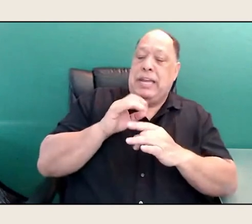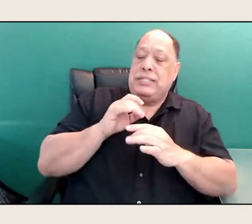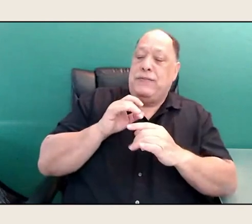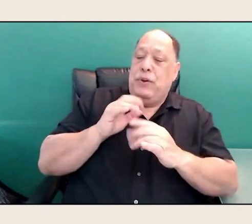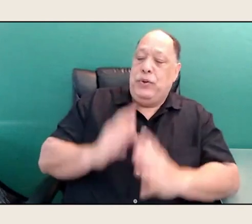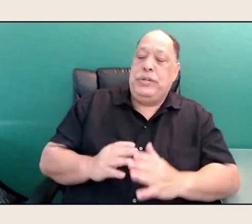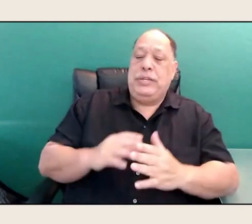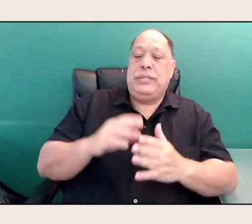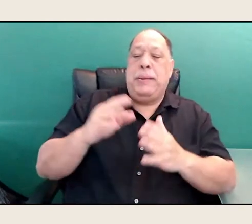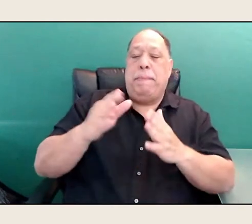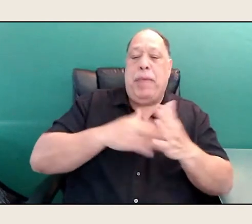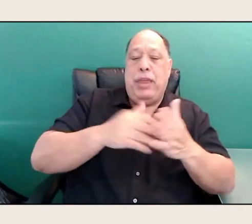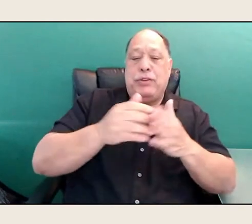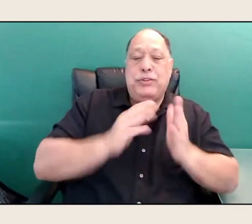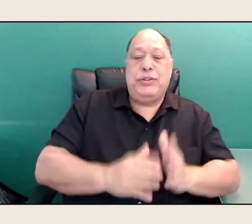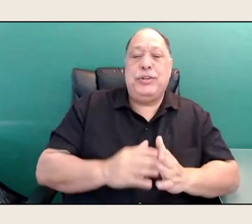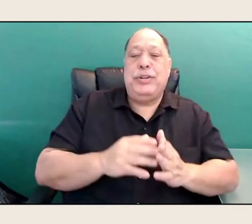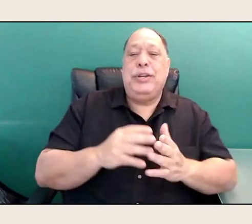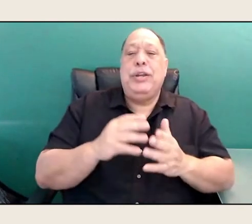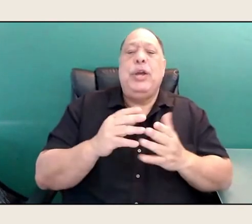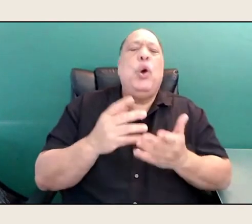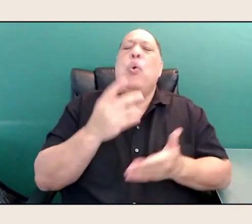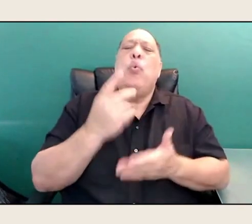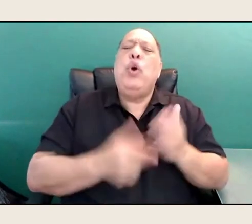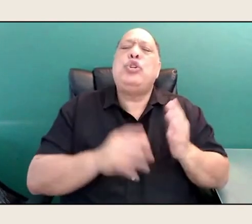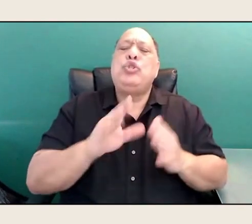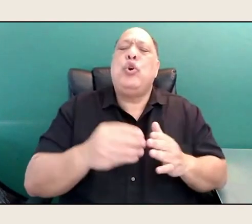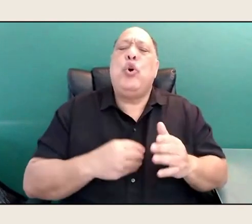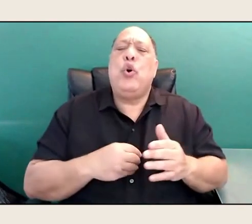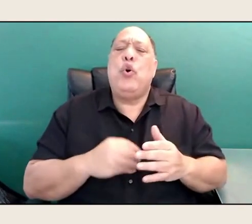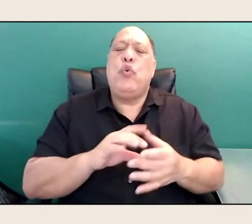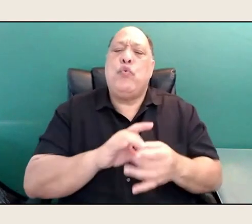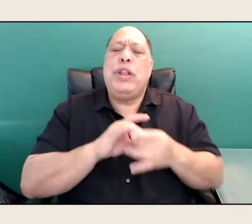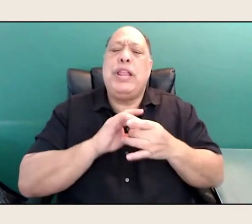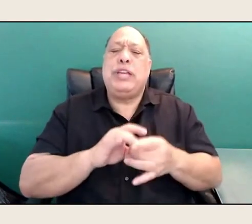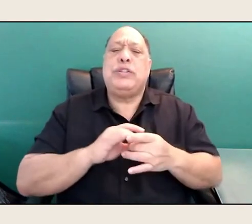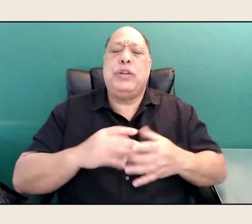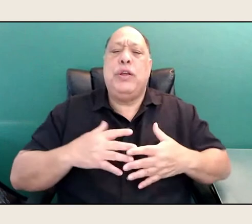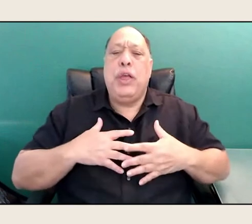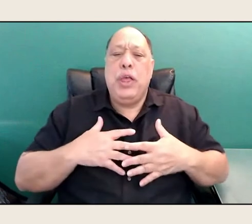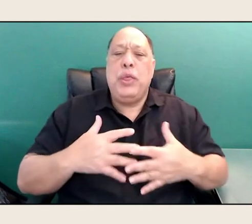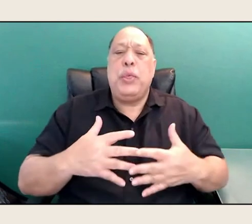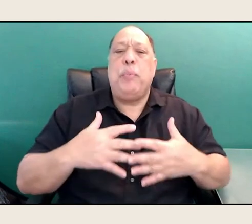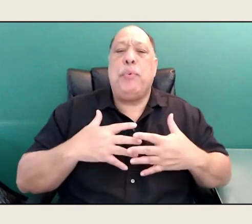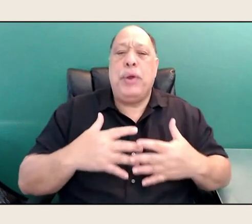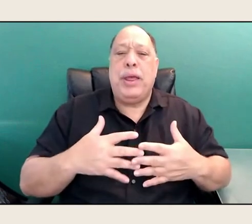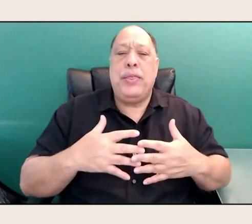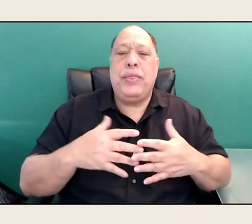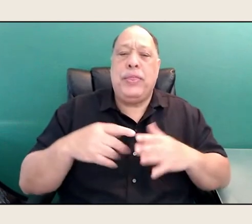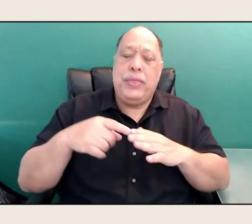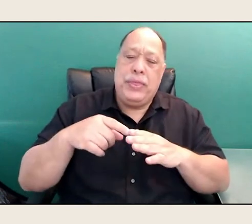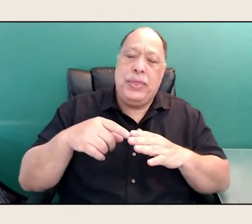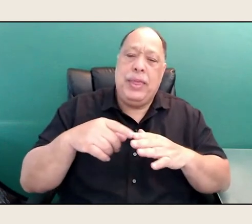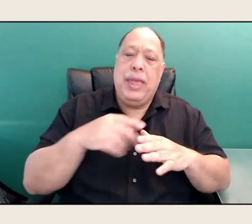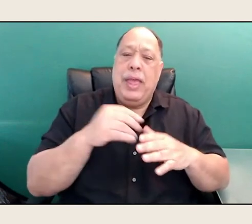What's your relationship to the breath and the line, in those three disciplines?